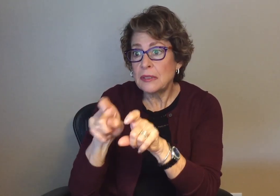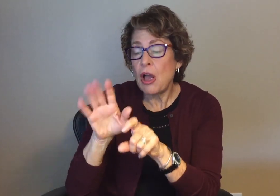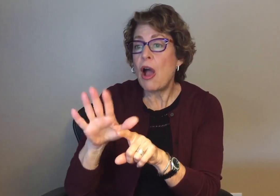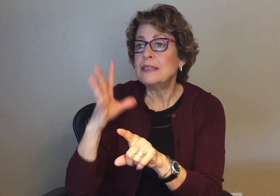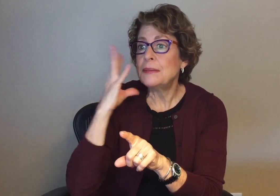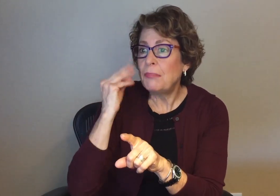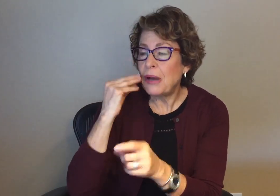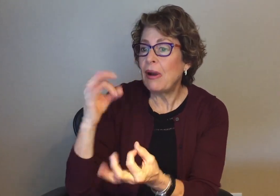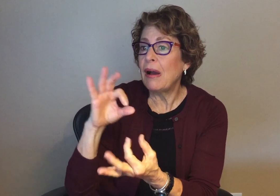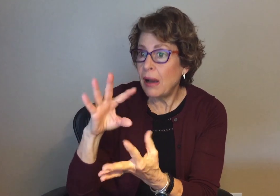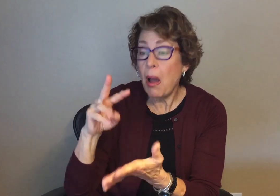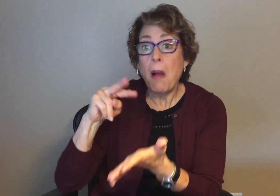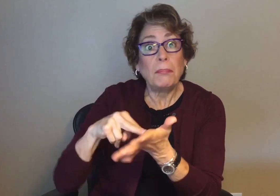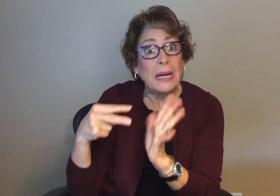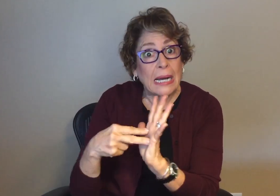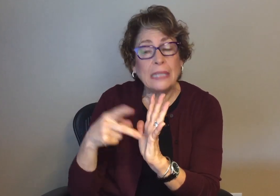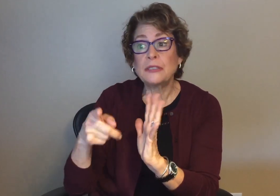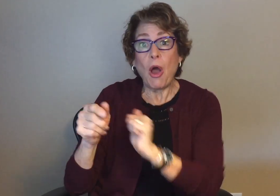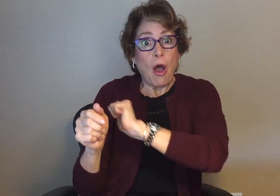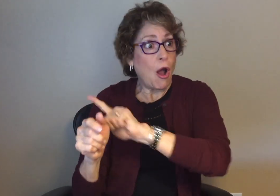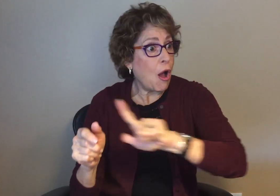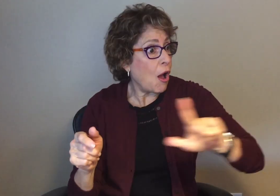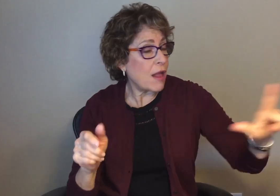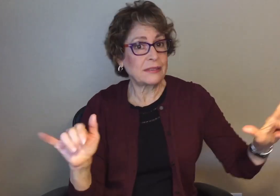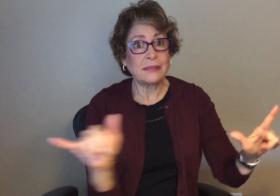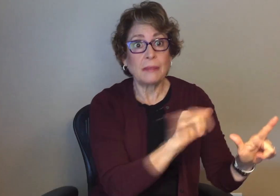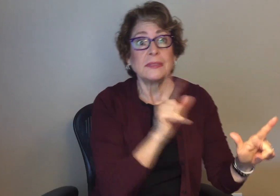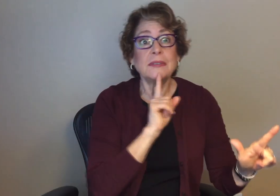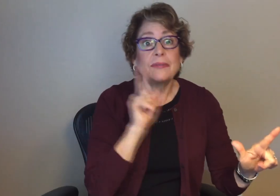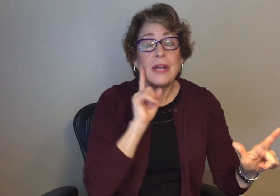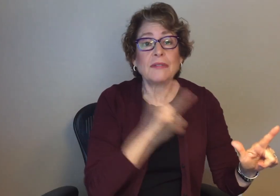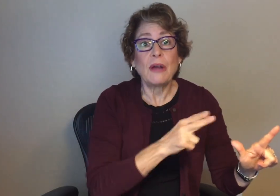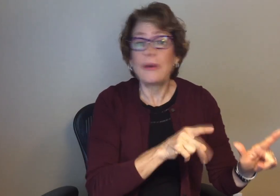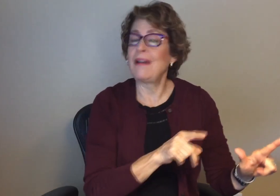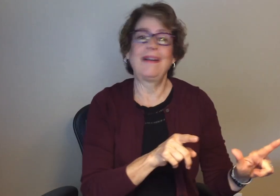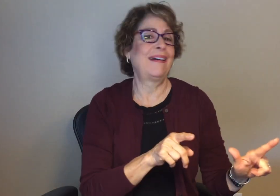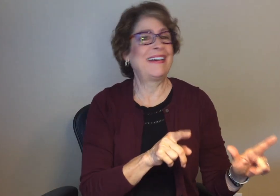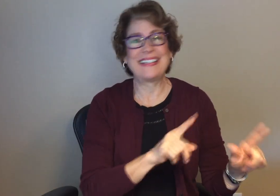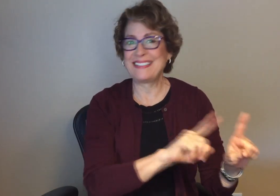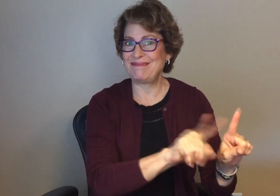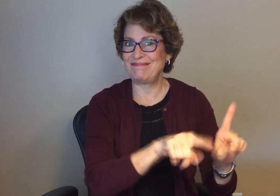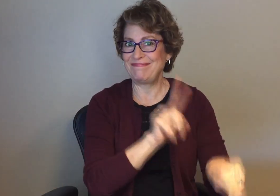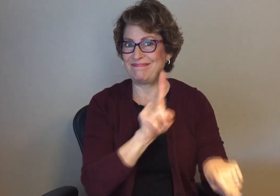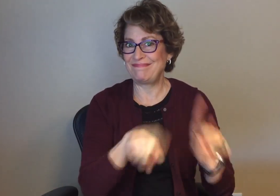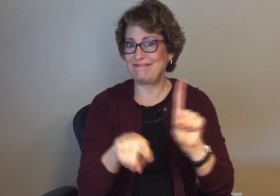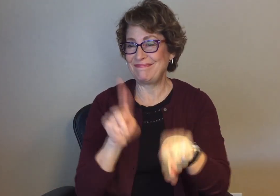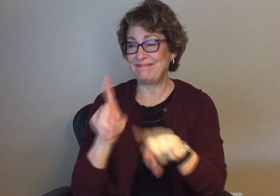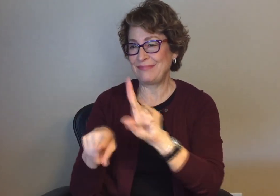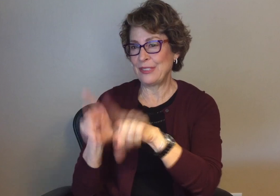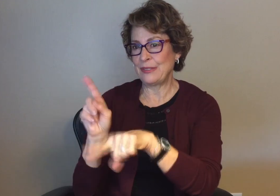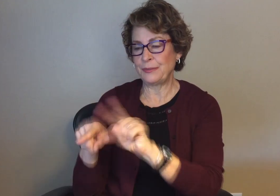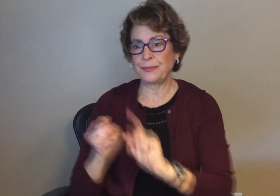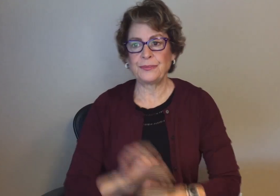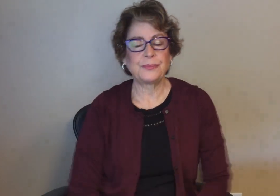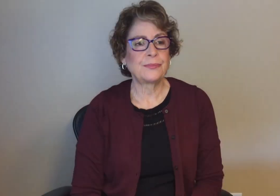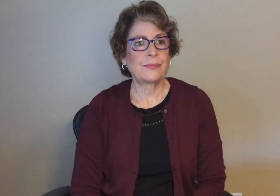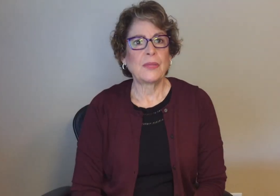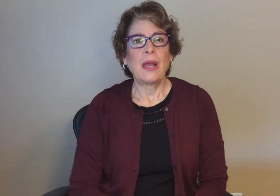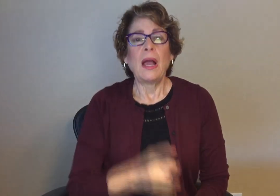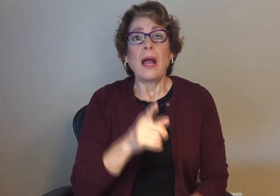Each deaf person’s experience is unique and not the same for all deaf people.